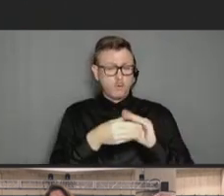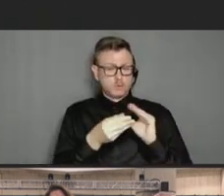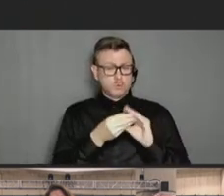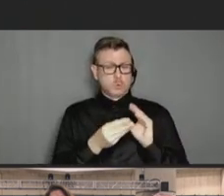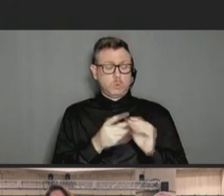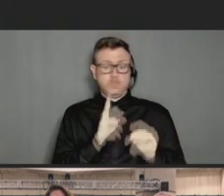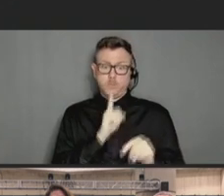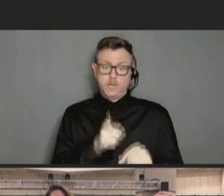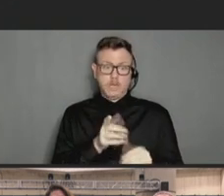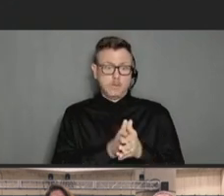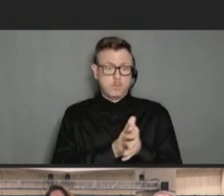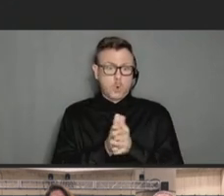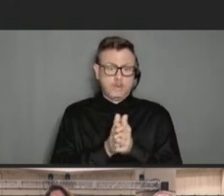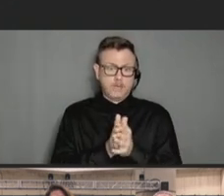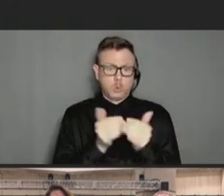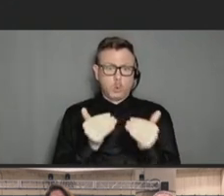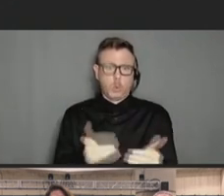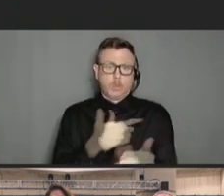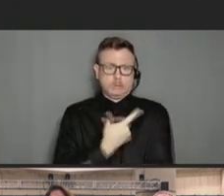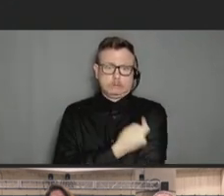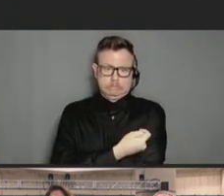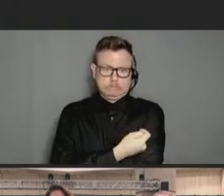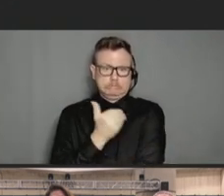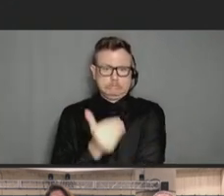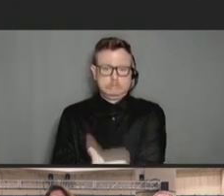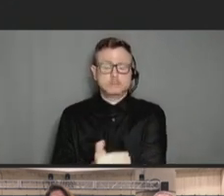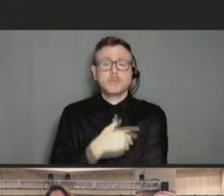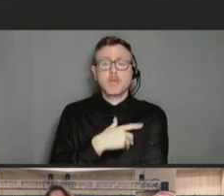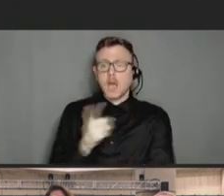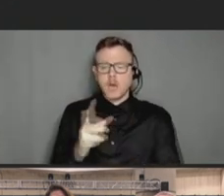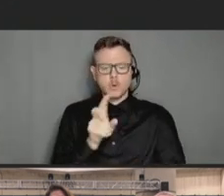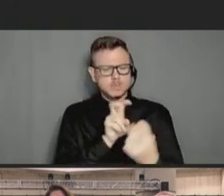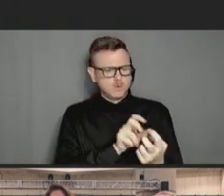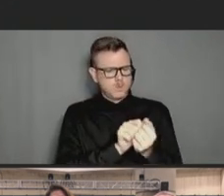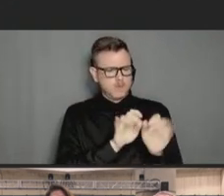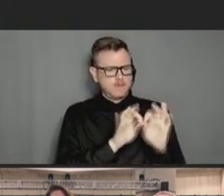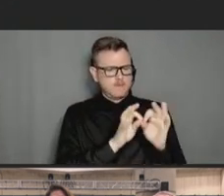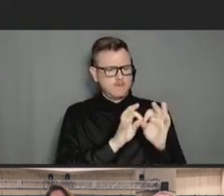You know, I was sitting in a room with a family member when one of those commercials came